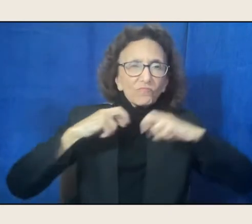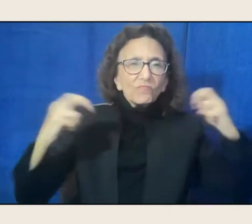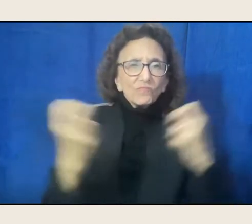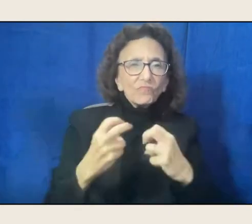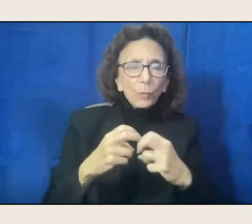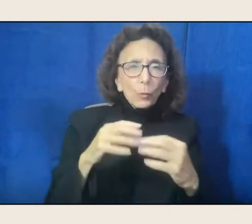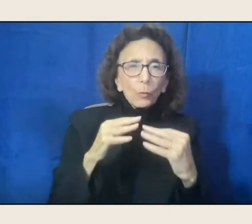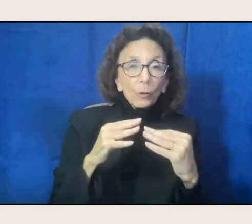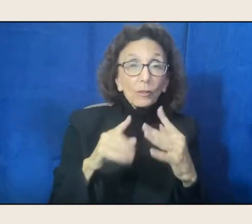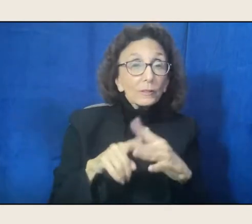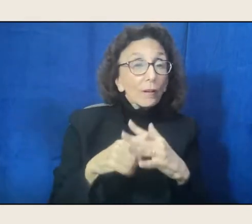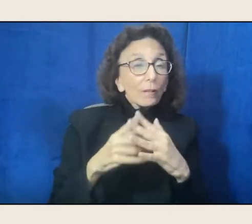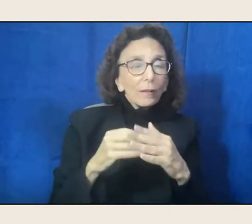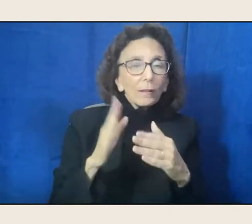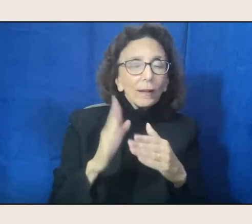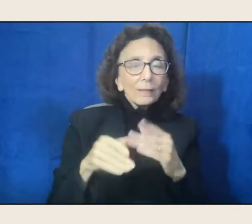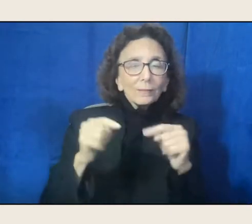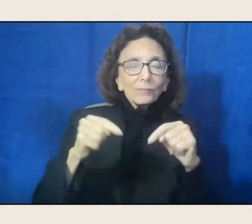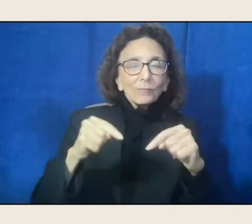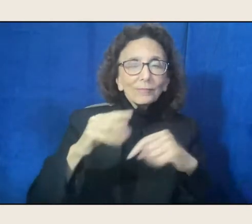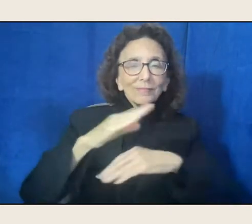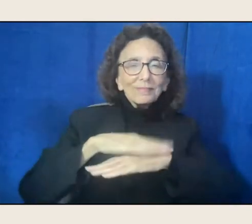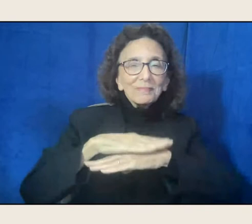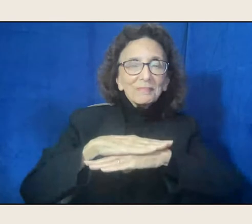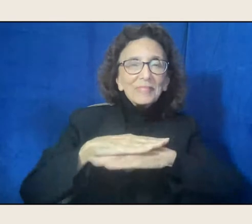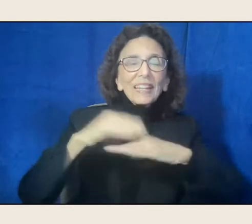"It is a place to hide at the shadow with terror,